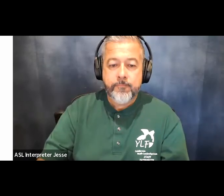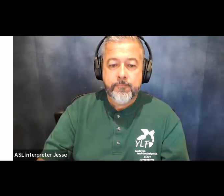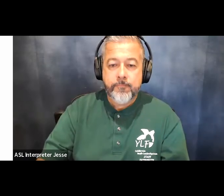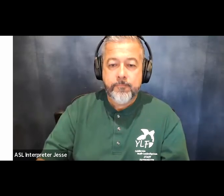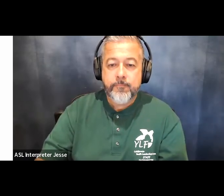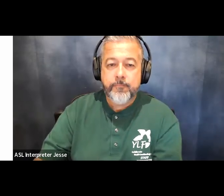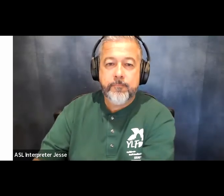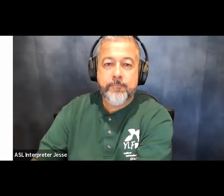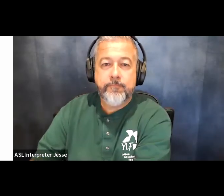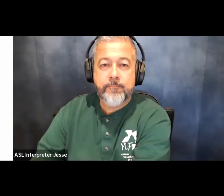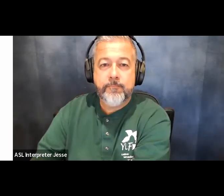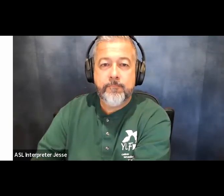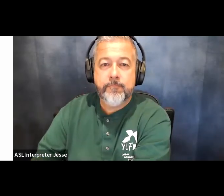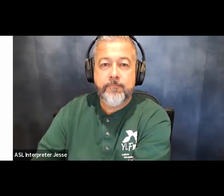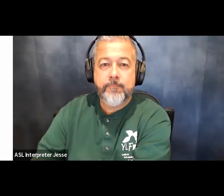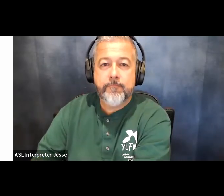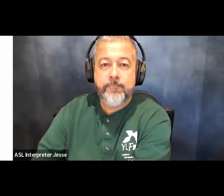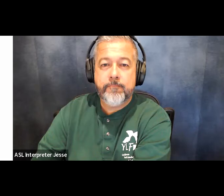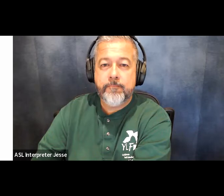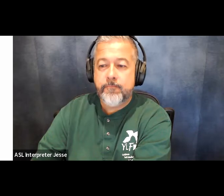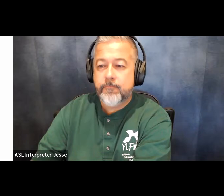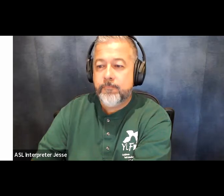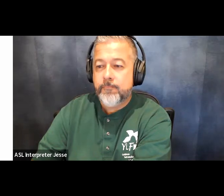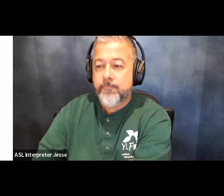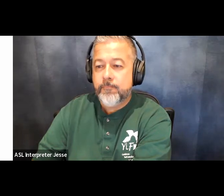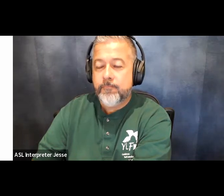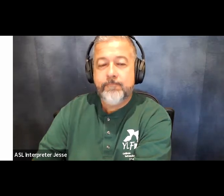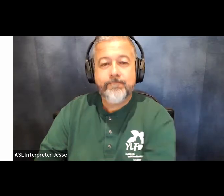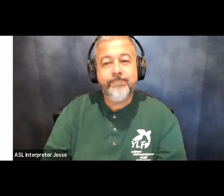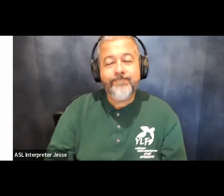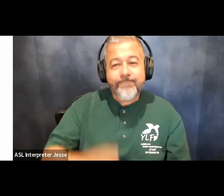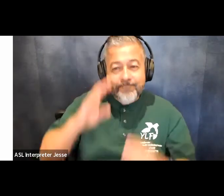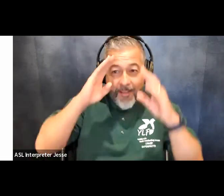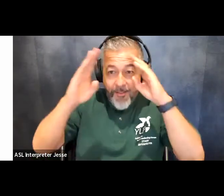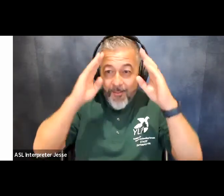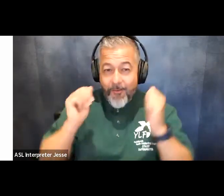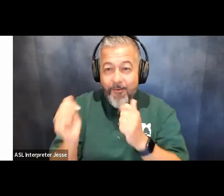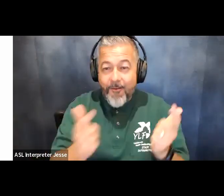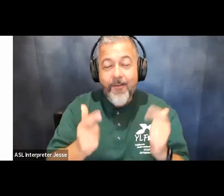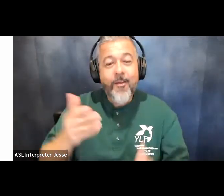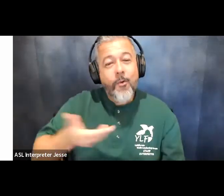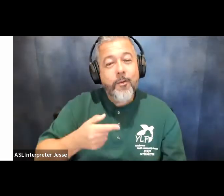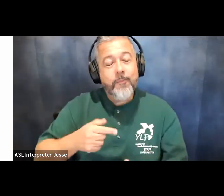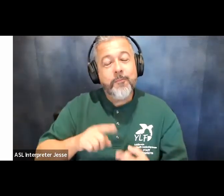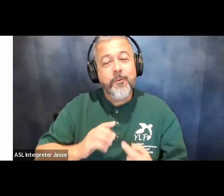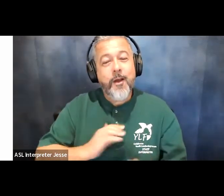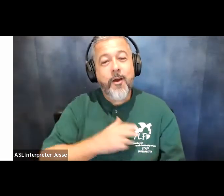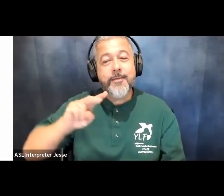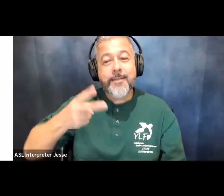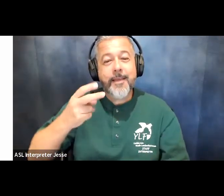hello everyone welcome to our second annual a national ylf event i'm so glad you all have